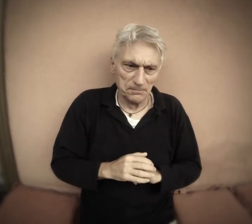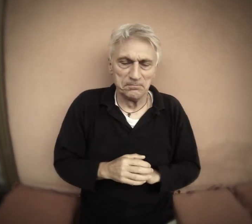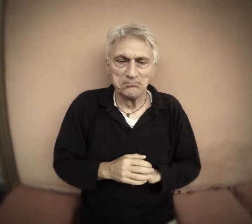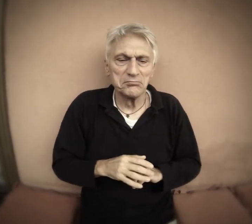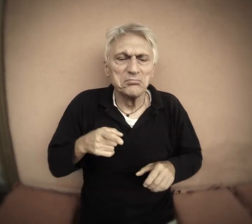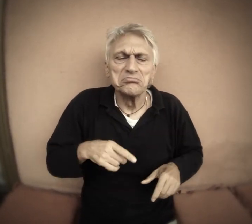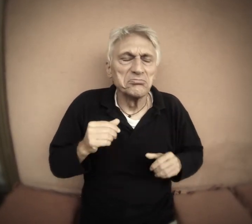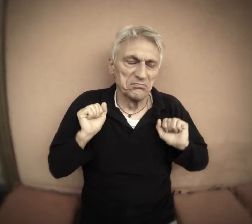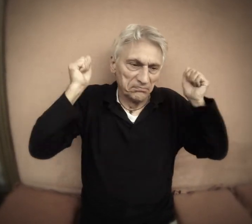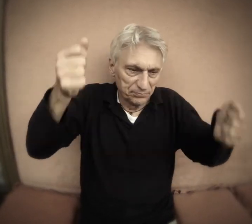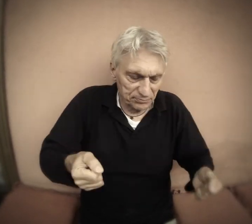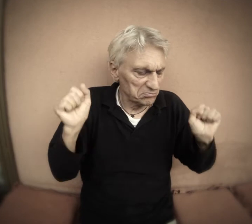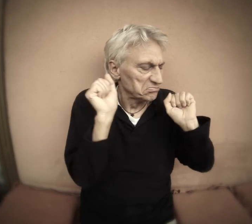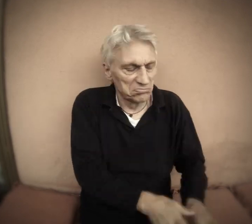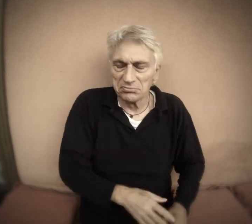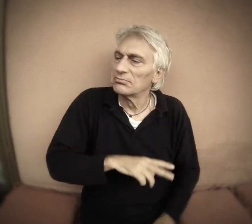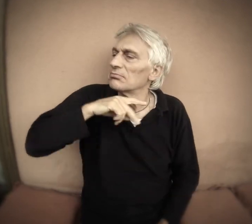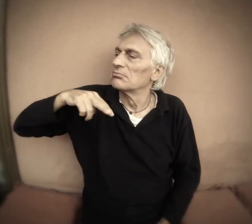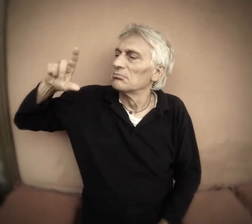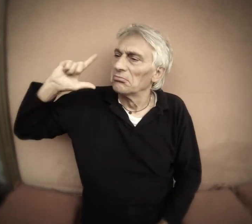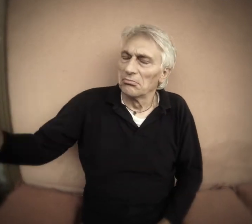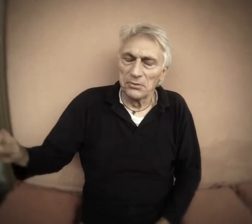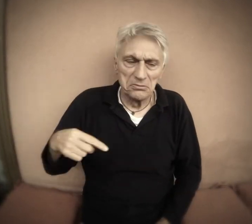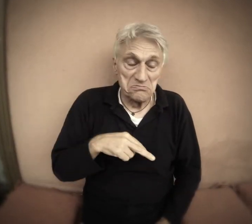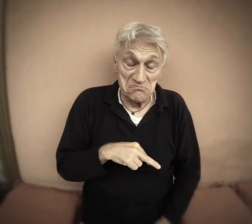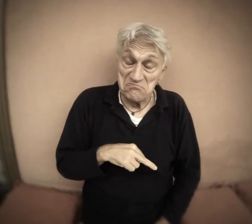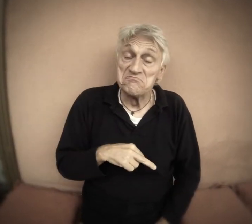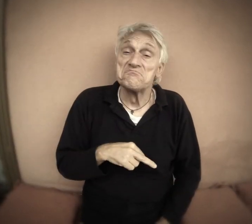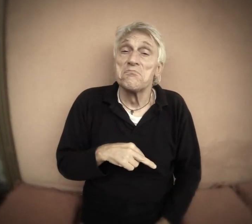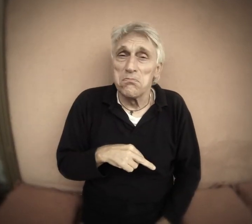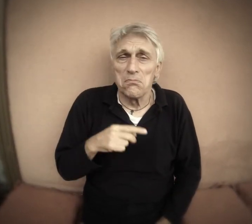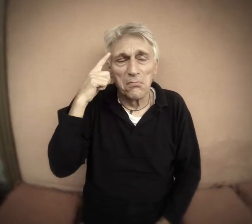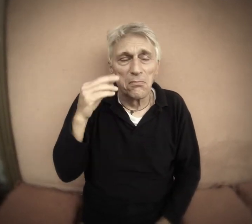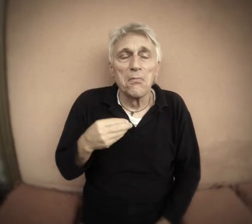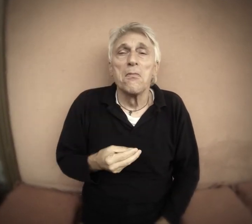takes off the lot, it rests and goes the others crazy: MAH!